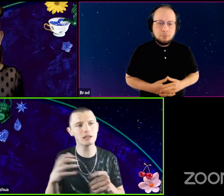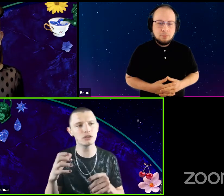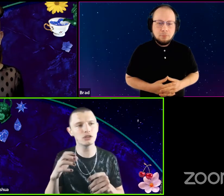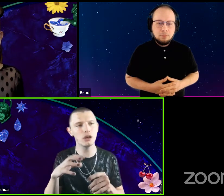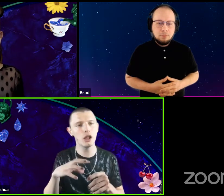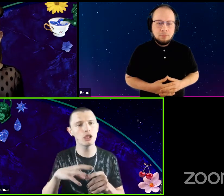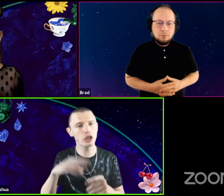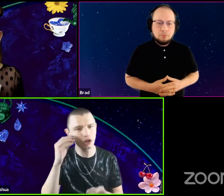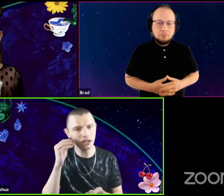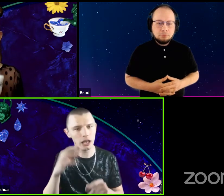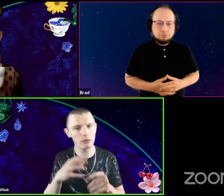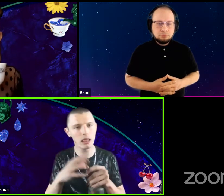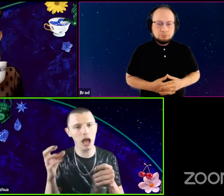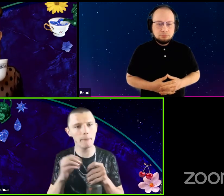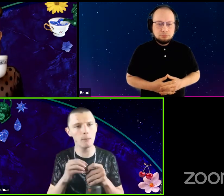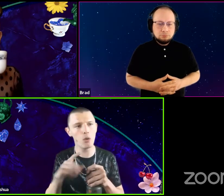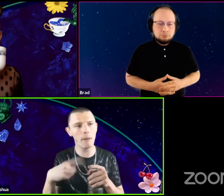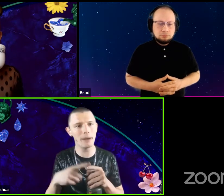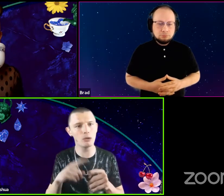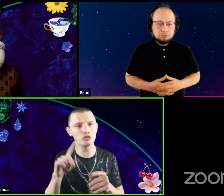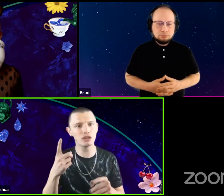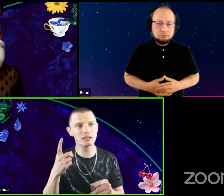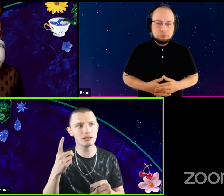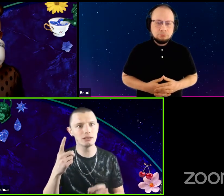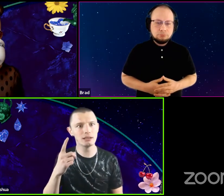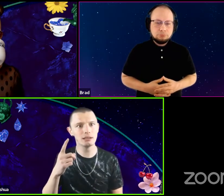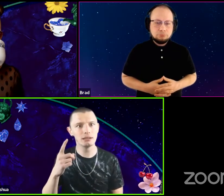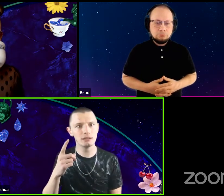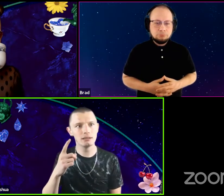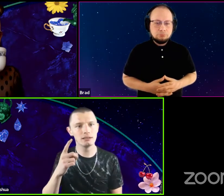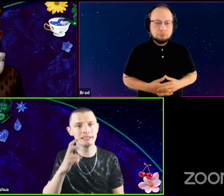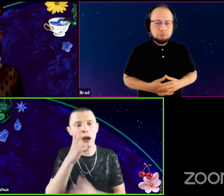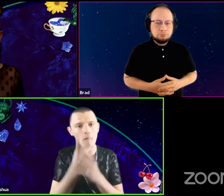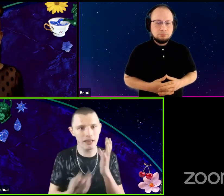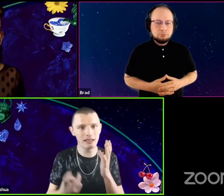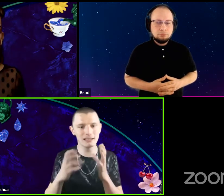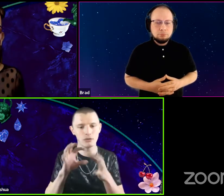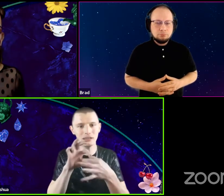It was a lot more about just delving into the relationship